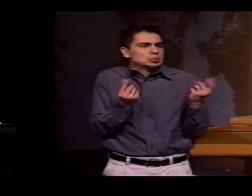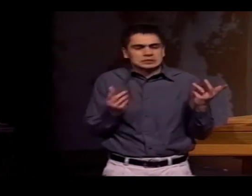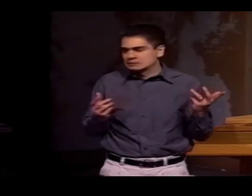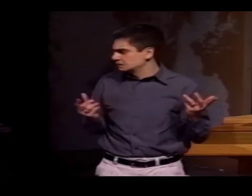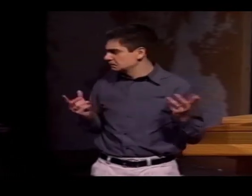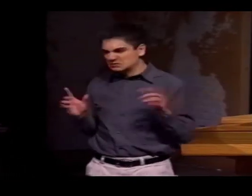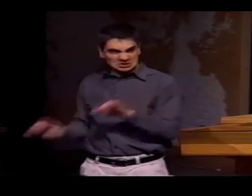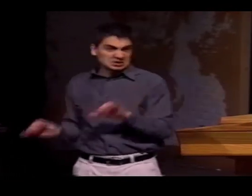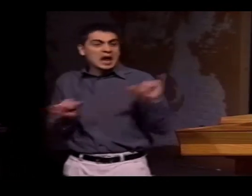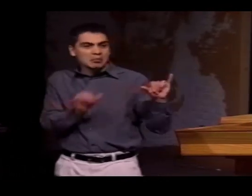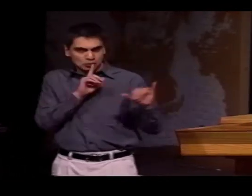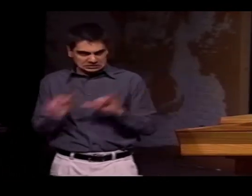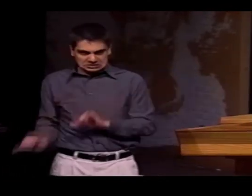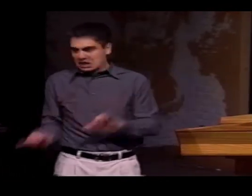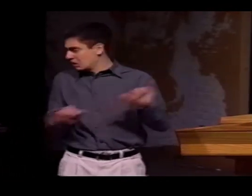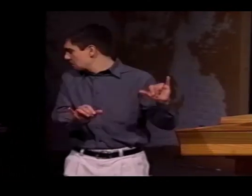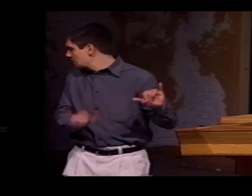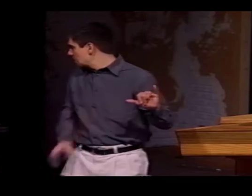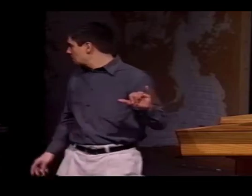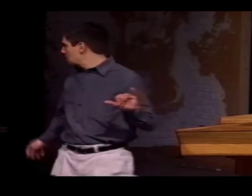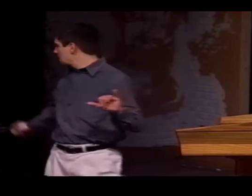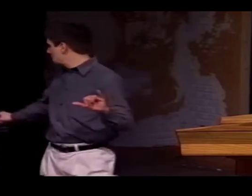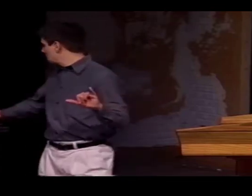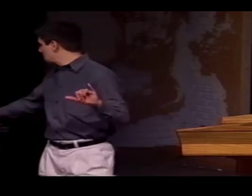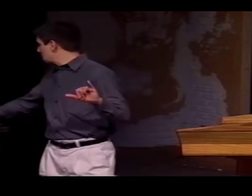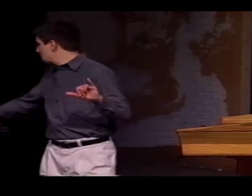LET ME EXPLAIN THE RESEARCH PROCESS.